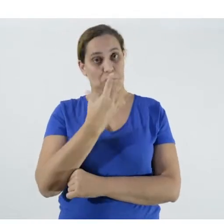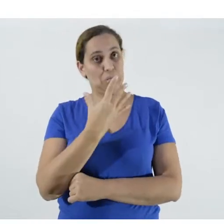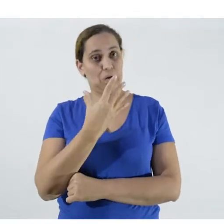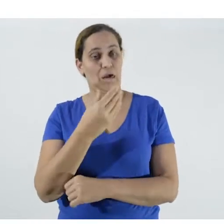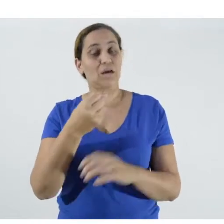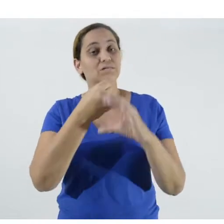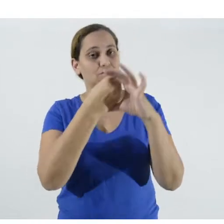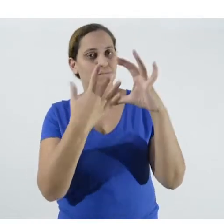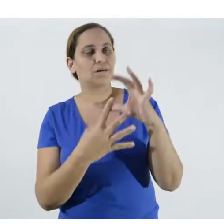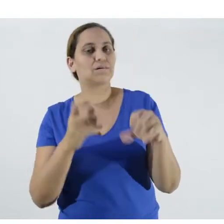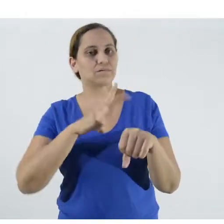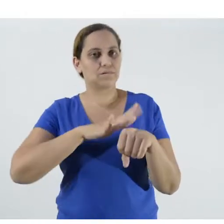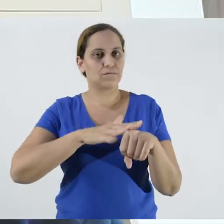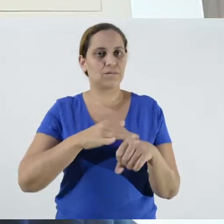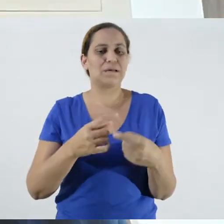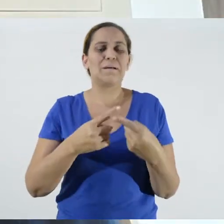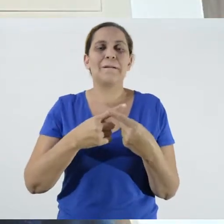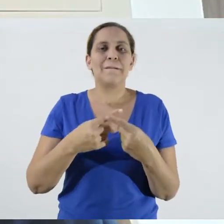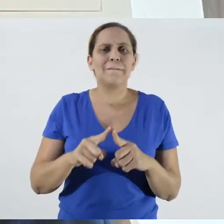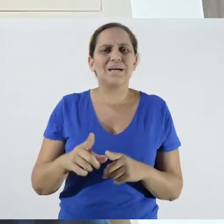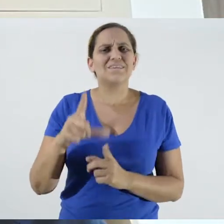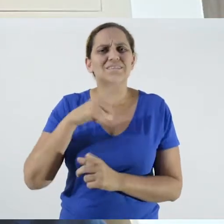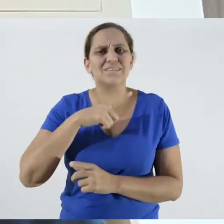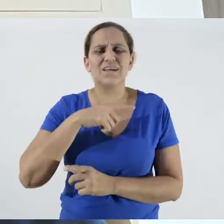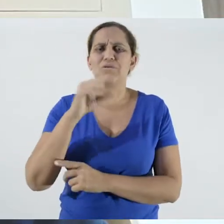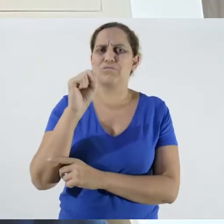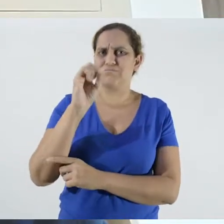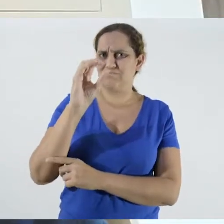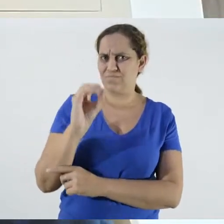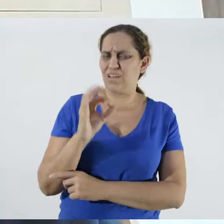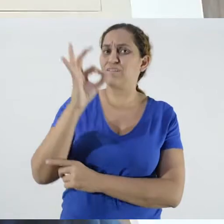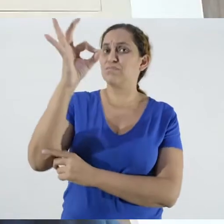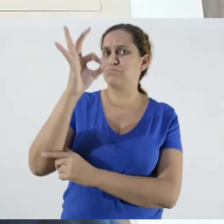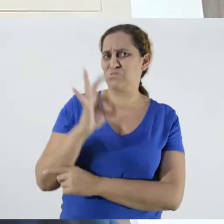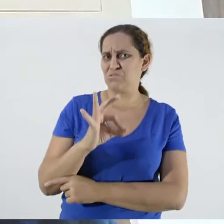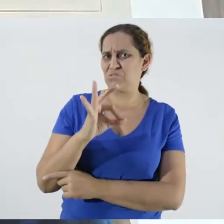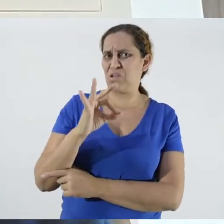But when you consider 90% of that audience,